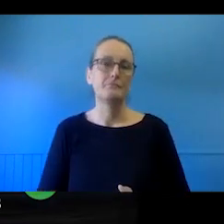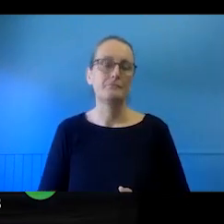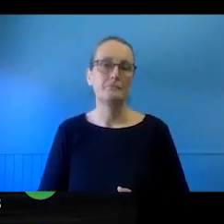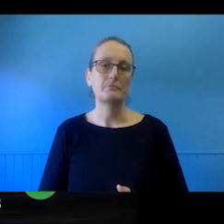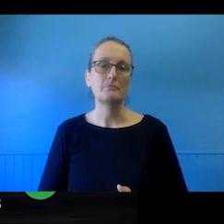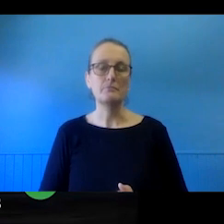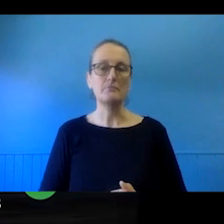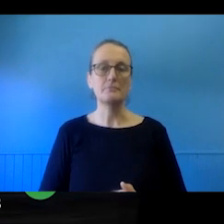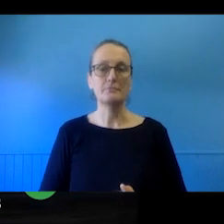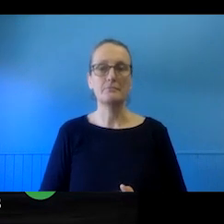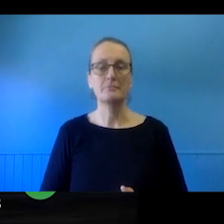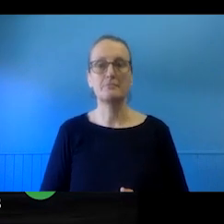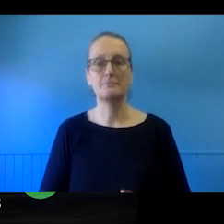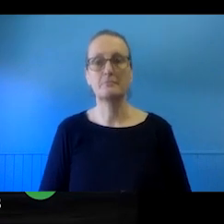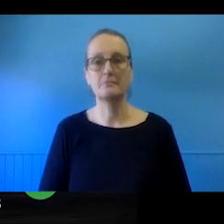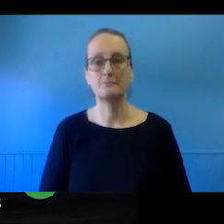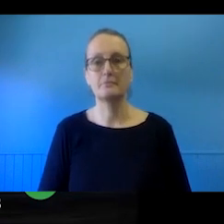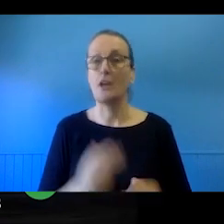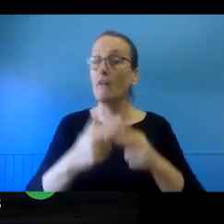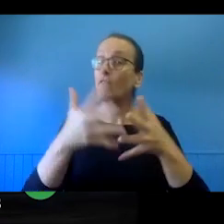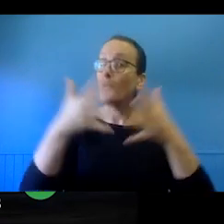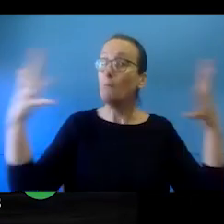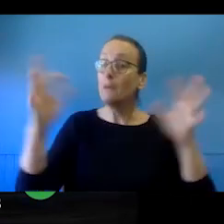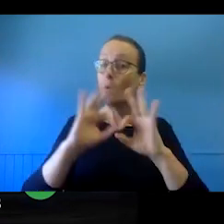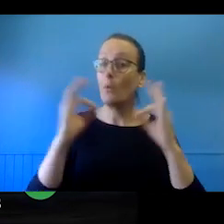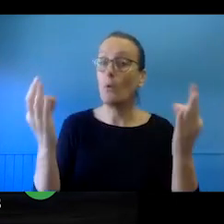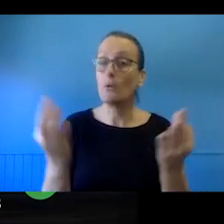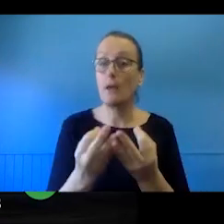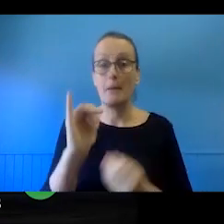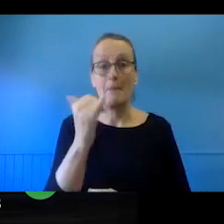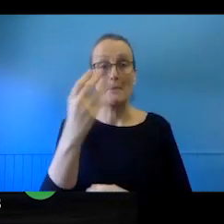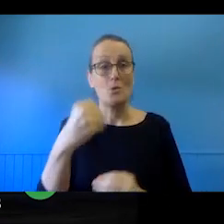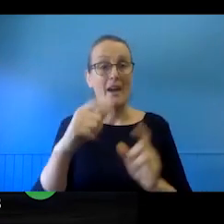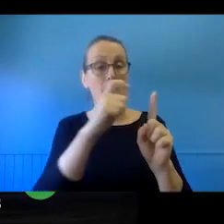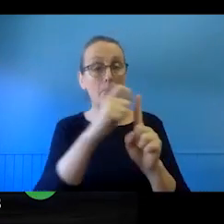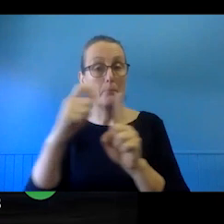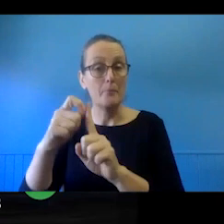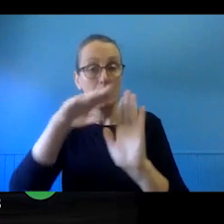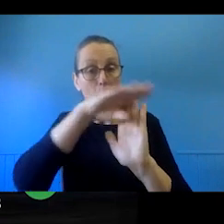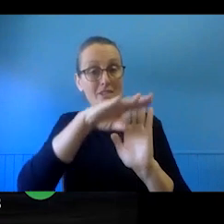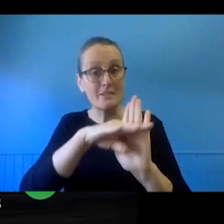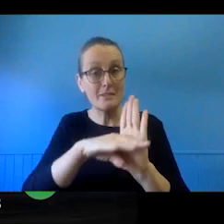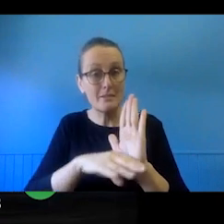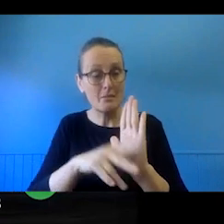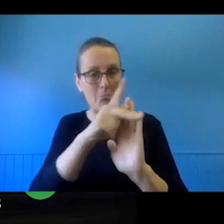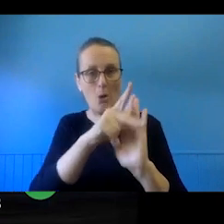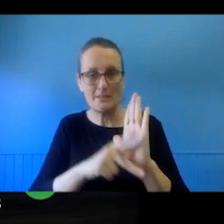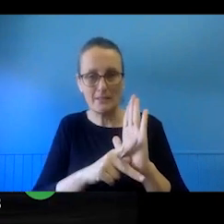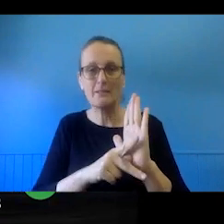particularly in bigger organisations, you might have a set of policy and procedure related to copyright. If you're an individual